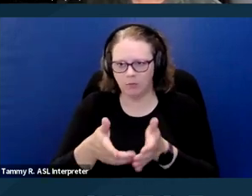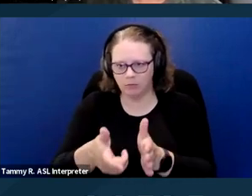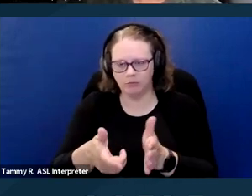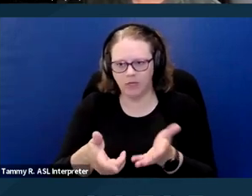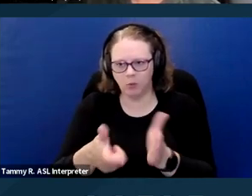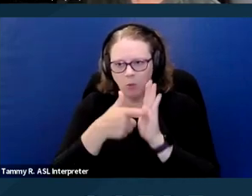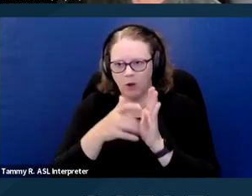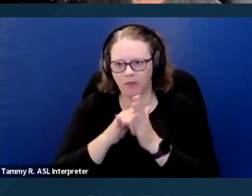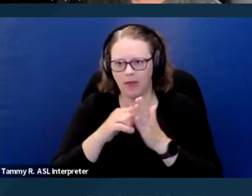Next slide please.